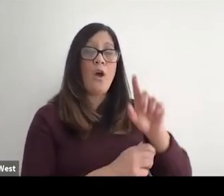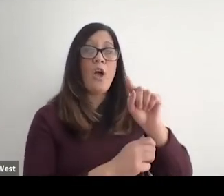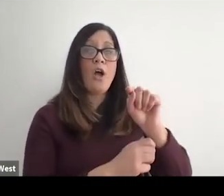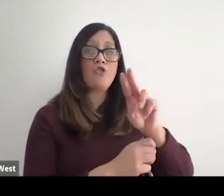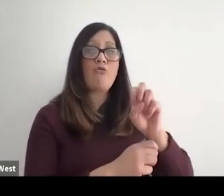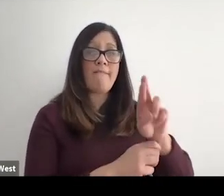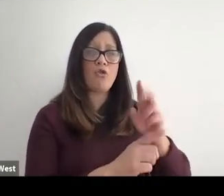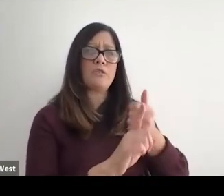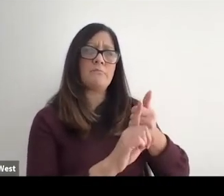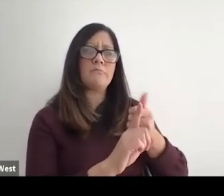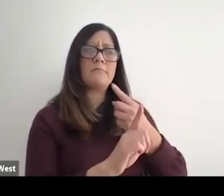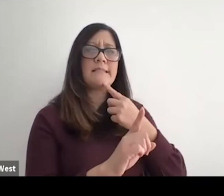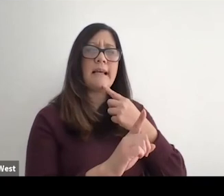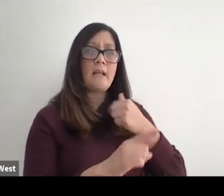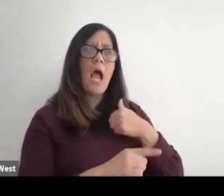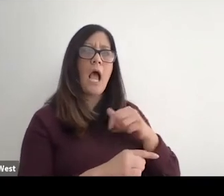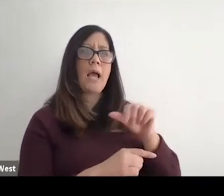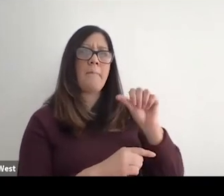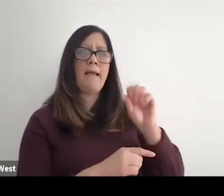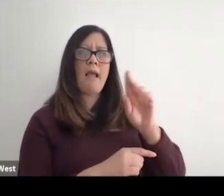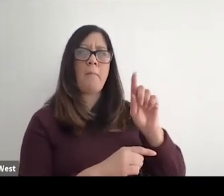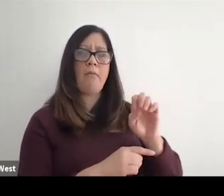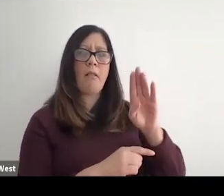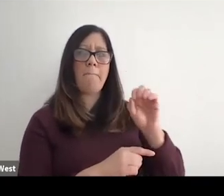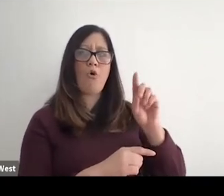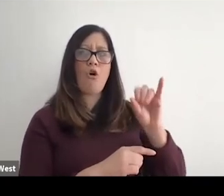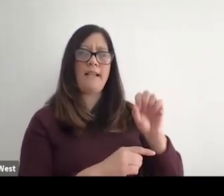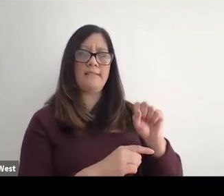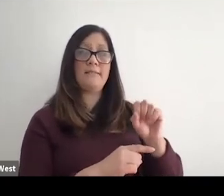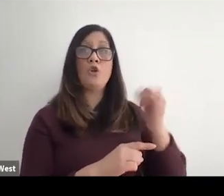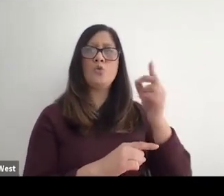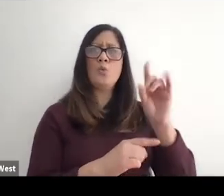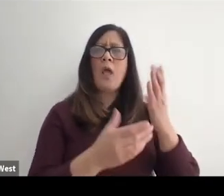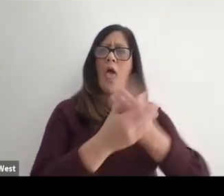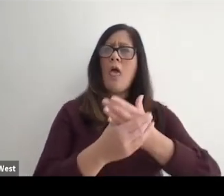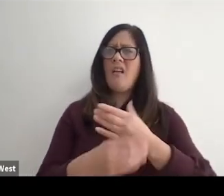because me being able bodied and Judy immediately kind of jumps in and says.